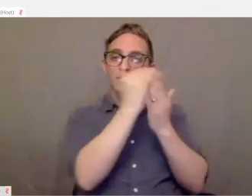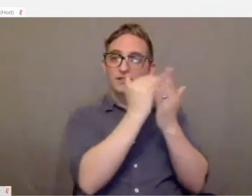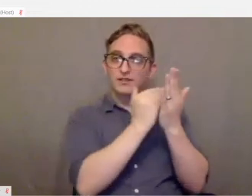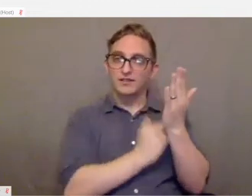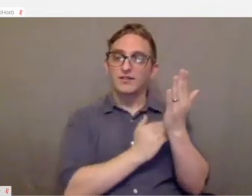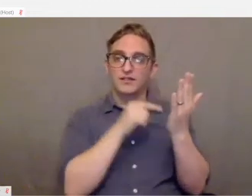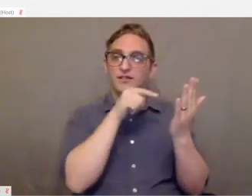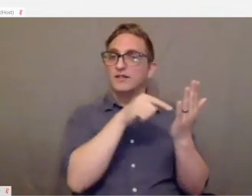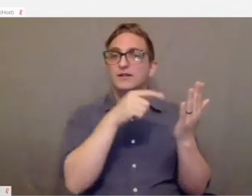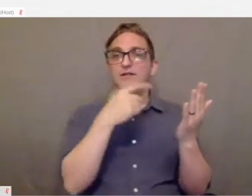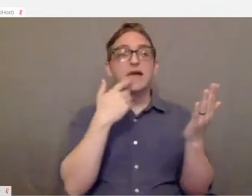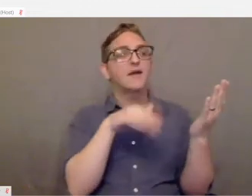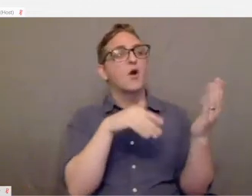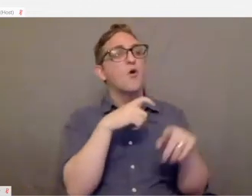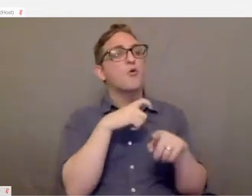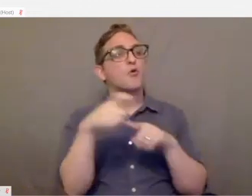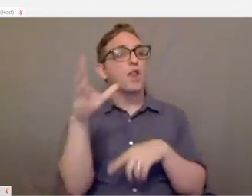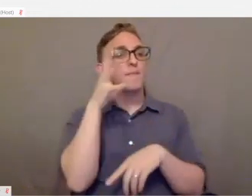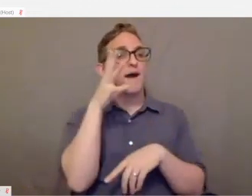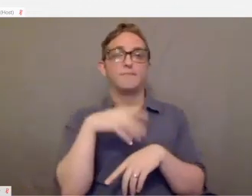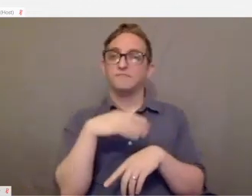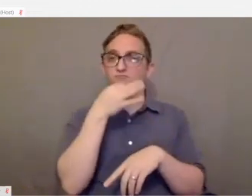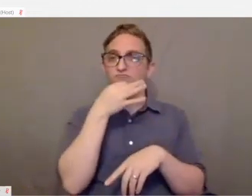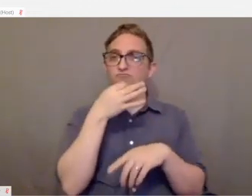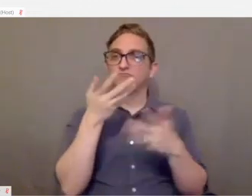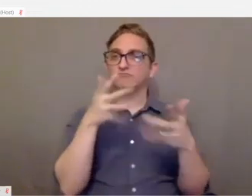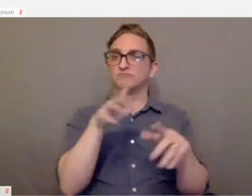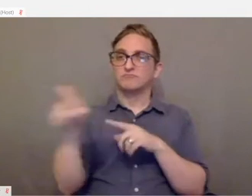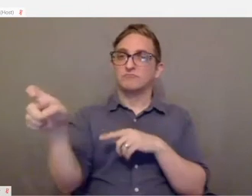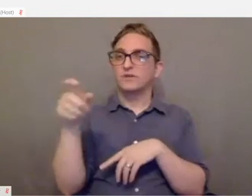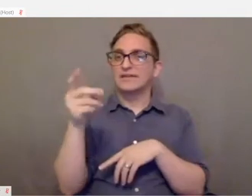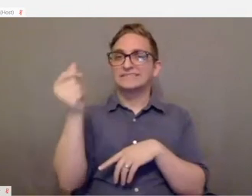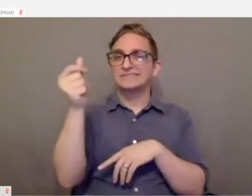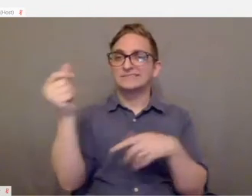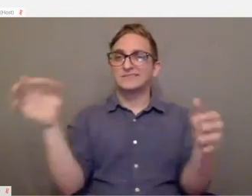as saying "call Mom" and you're instantly connected.